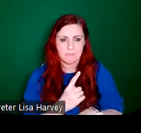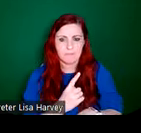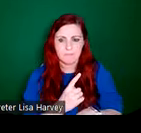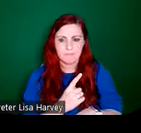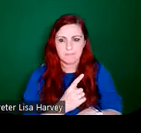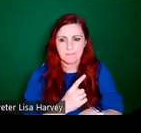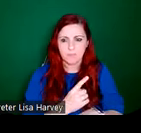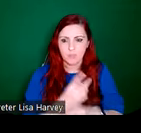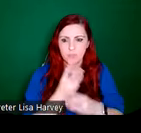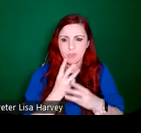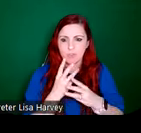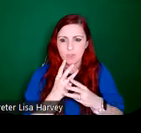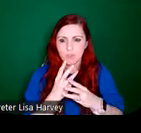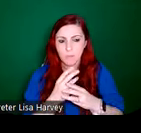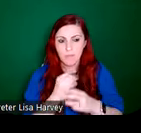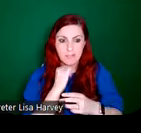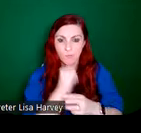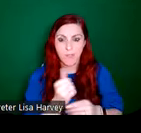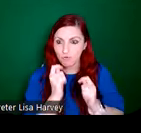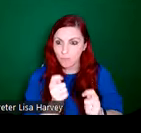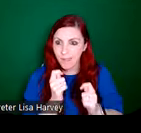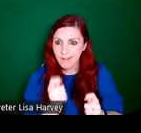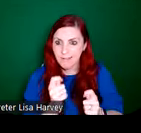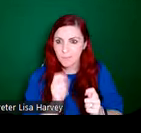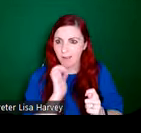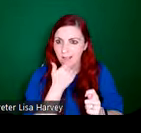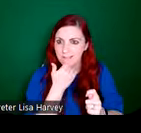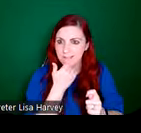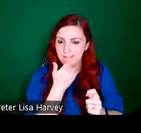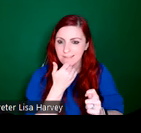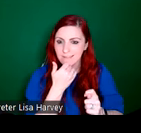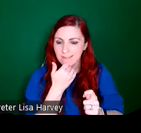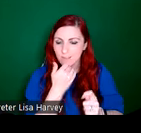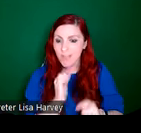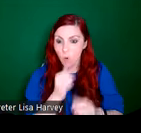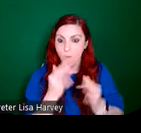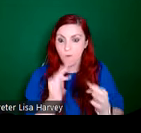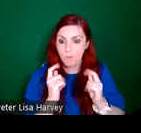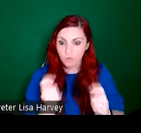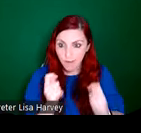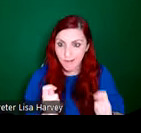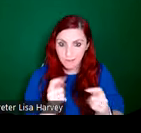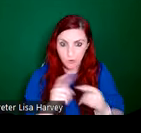rejected as untrained and she tried to she, she took up lessons with A E Child,